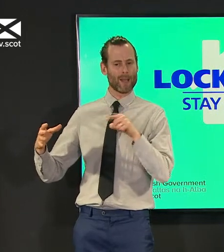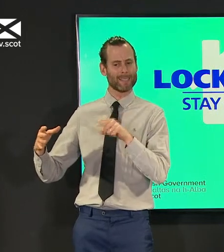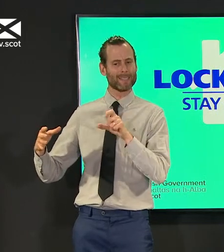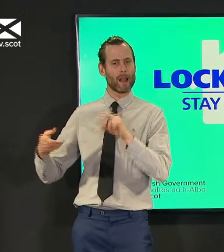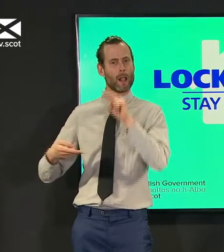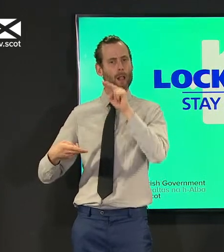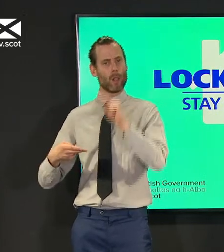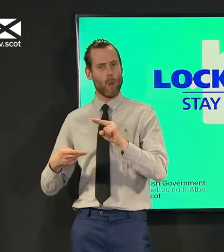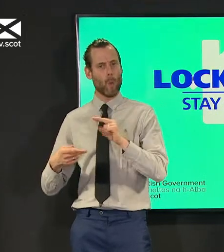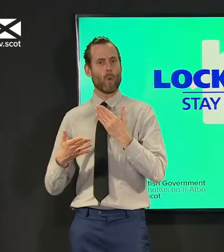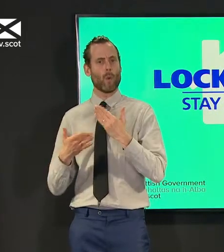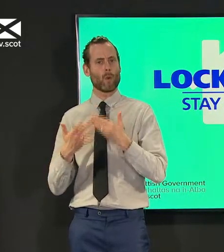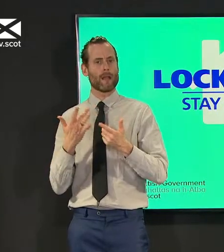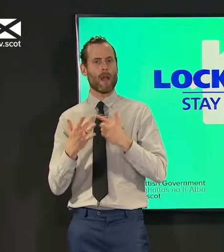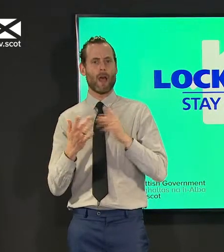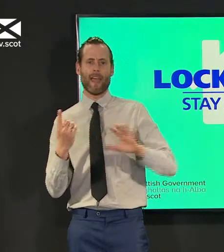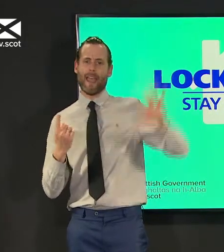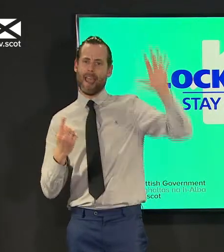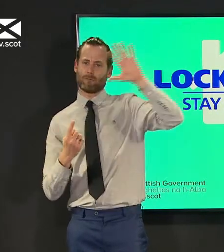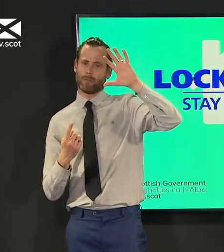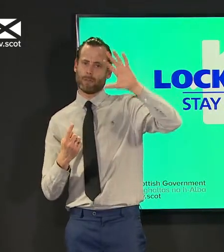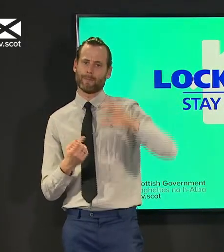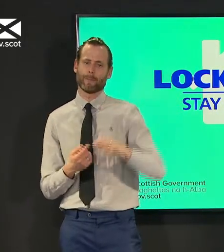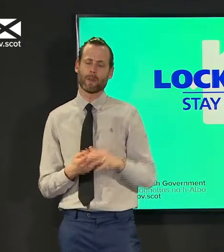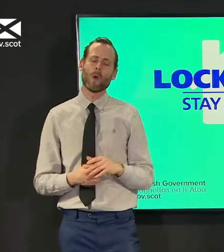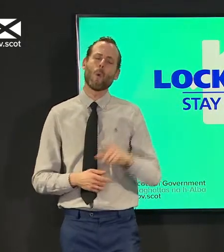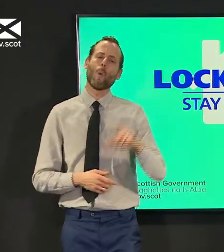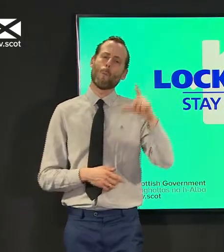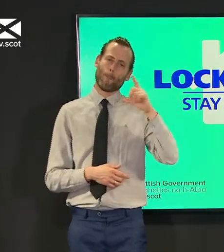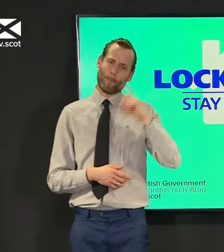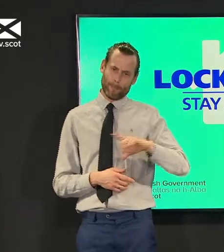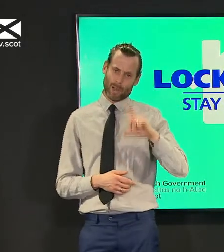in part that is because at the outset of the vaccination program